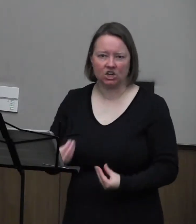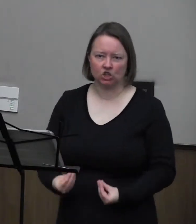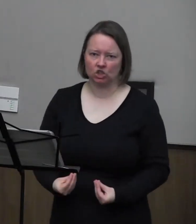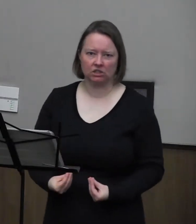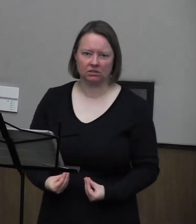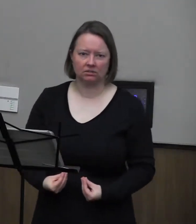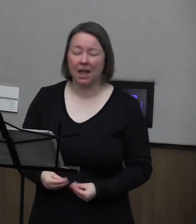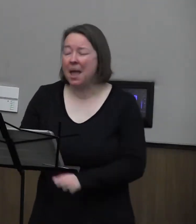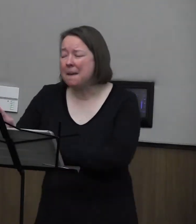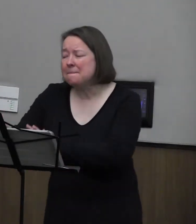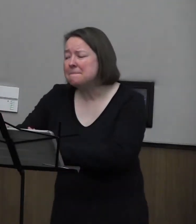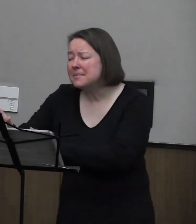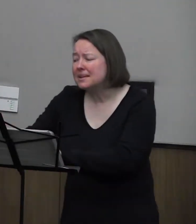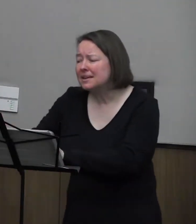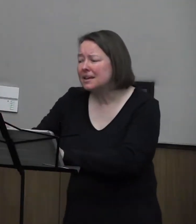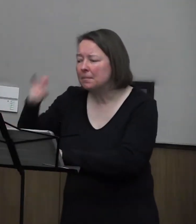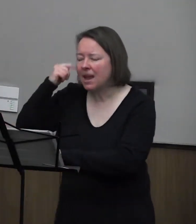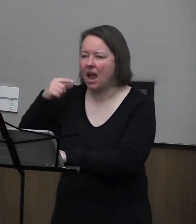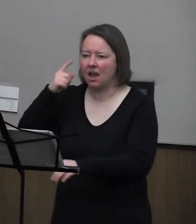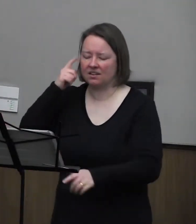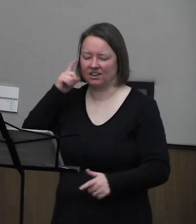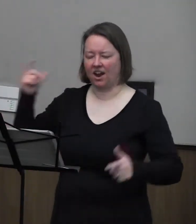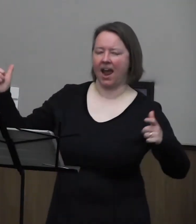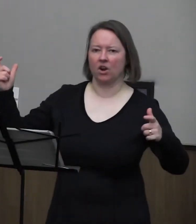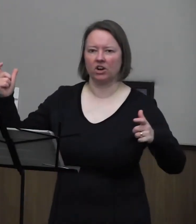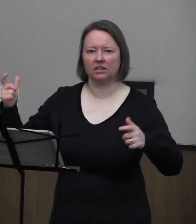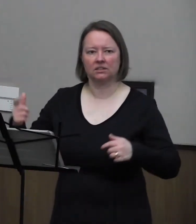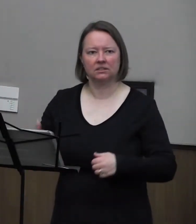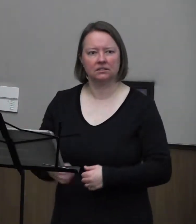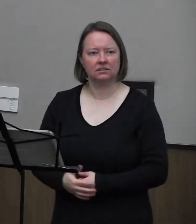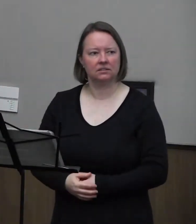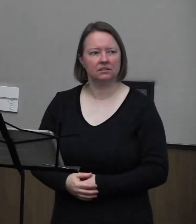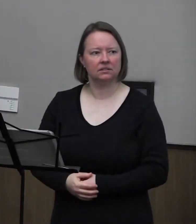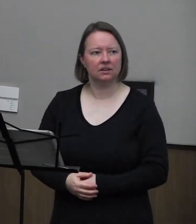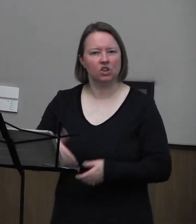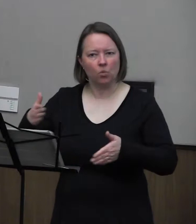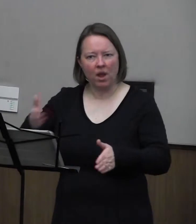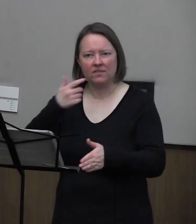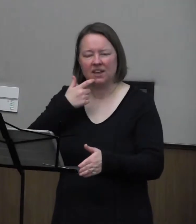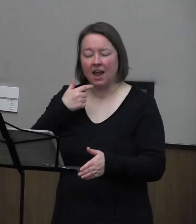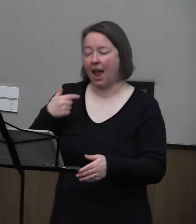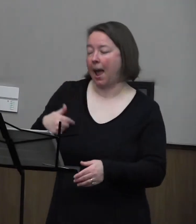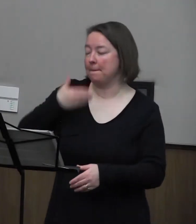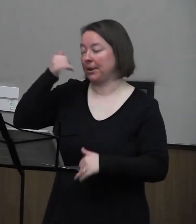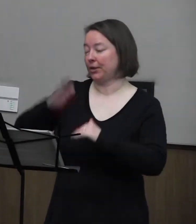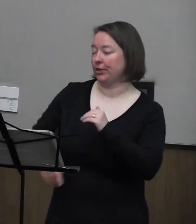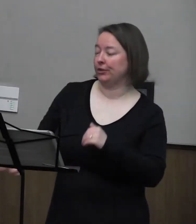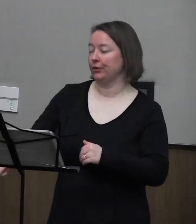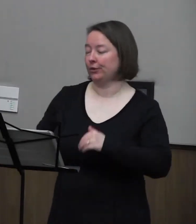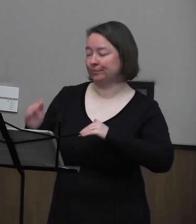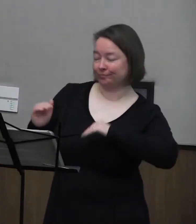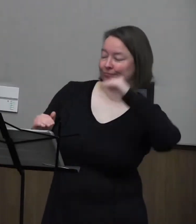Pity grows out of arrogance. It is a way of saying that I am better than you are.